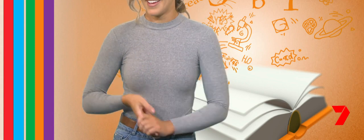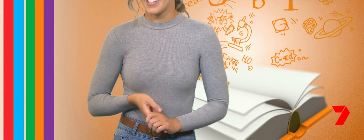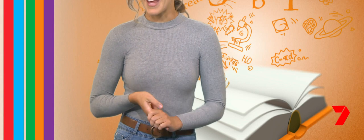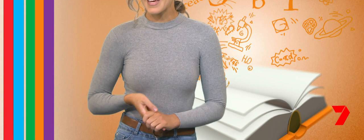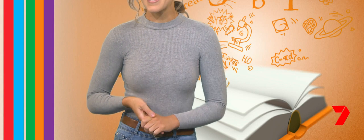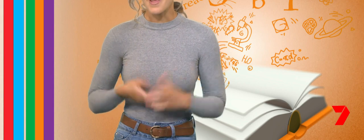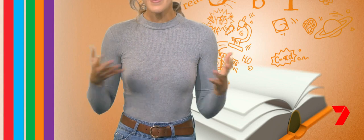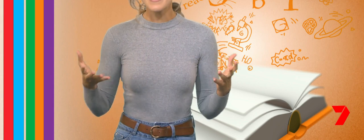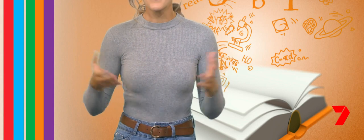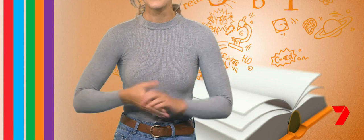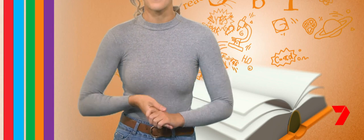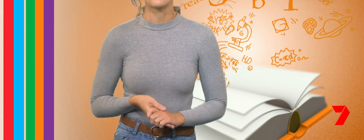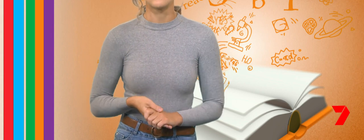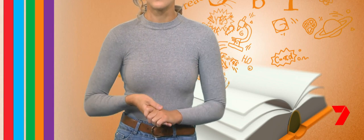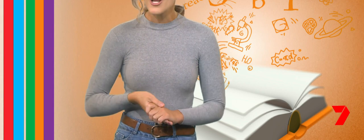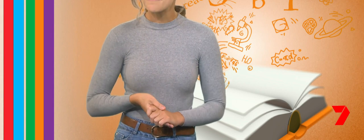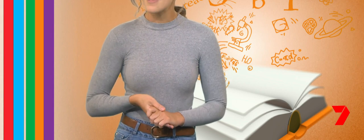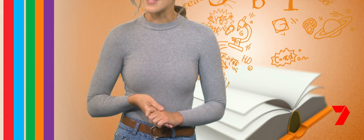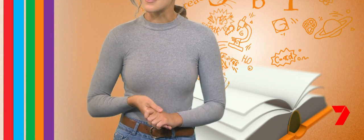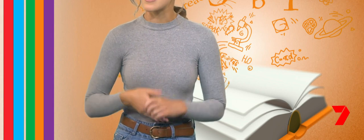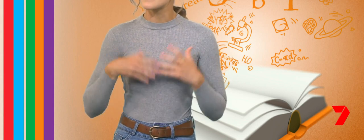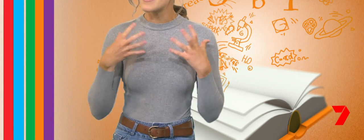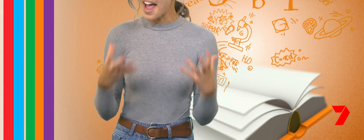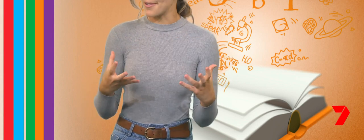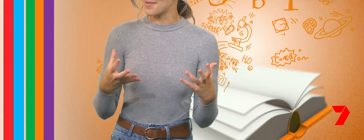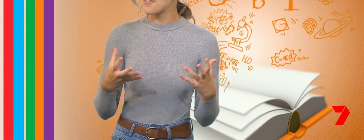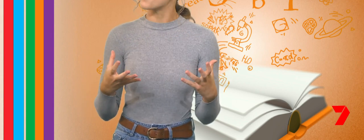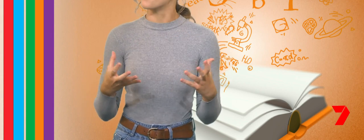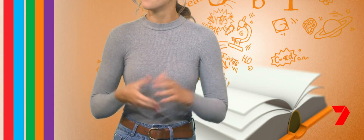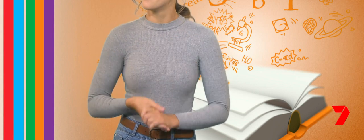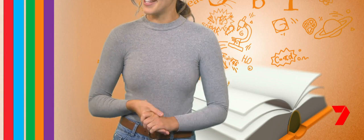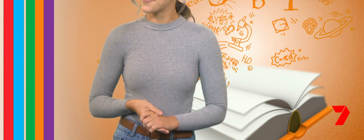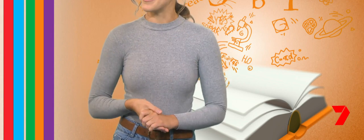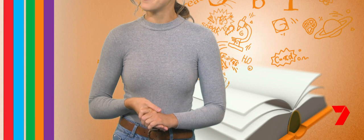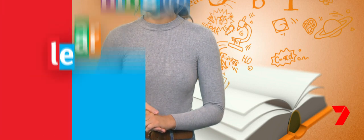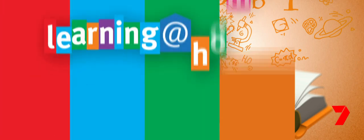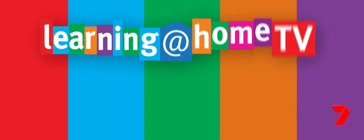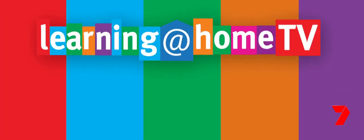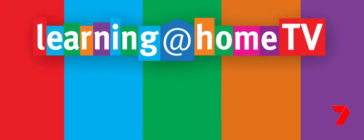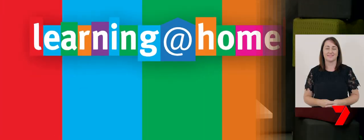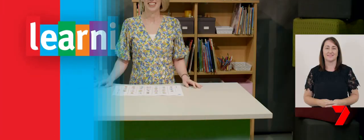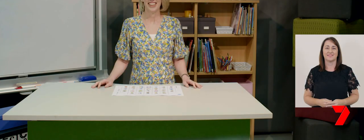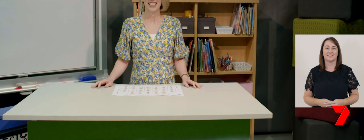Today, Sarah is going to have fun learning about letters and sounds with you. Enjoy!